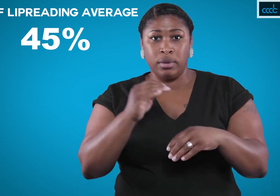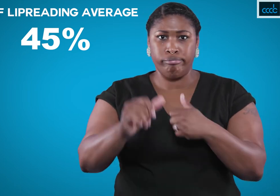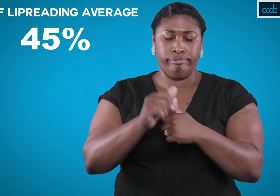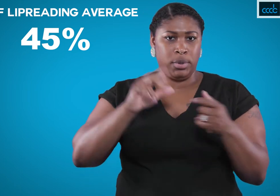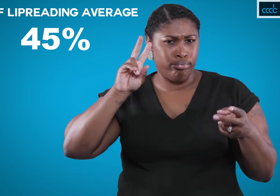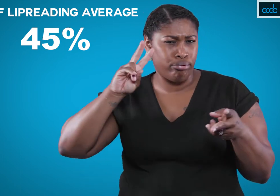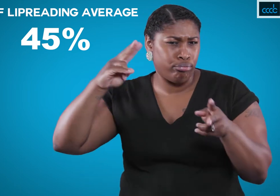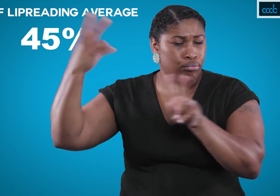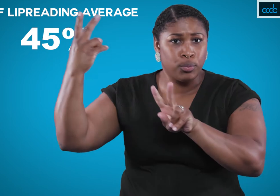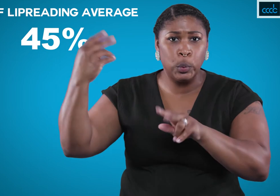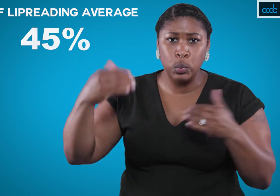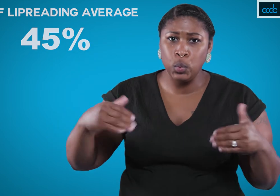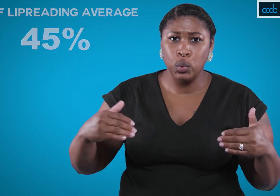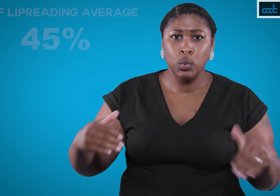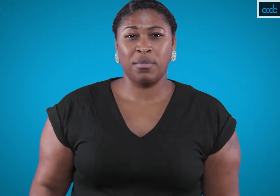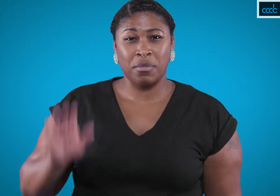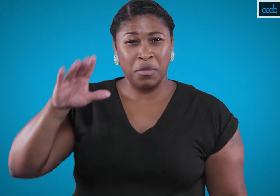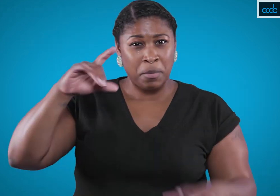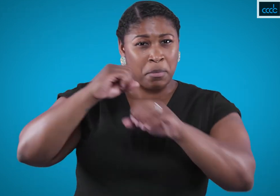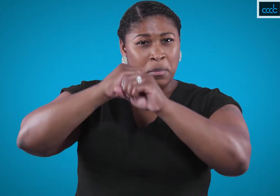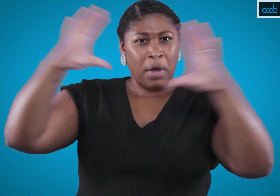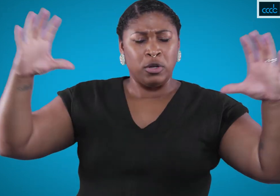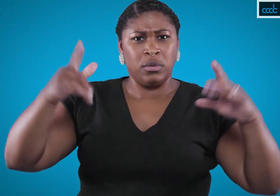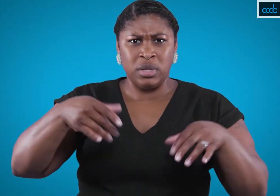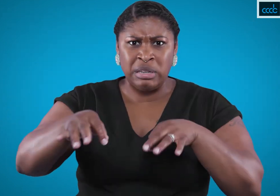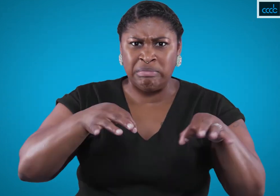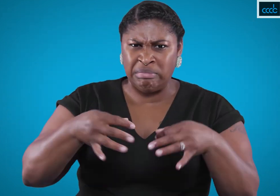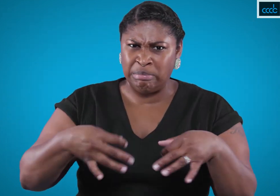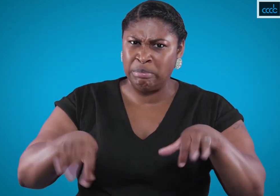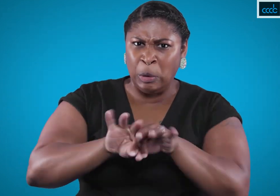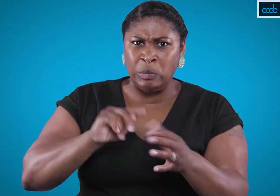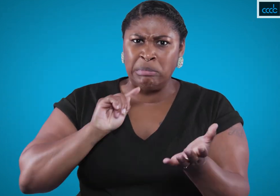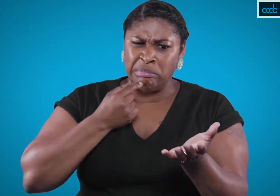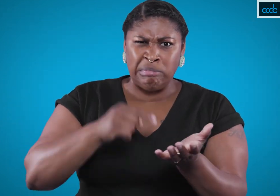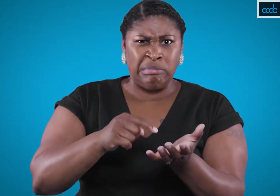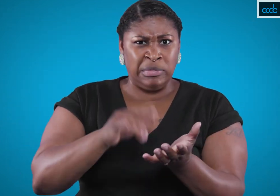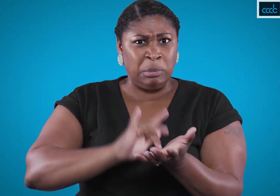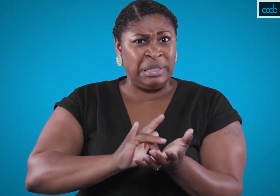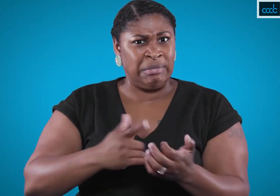and dangerous misunderstandings. Imagine being told instructions on when to take life-saving medicine